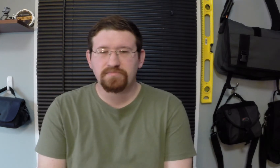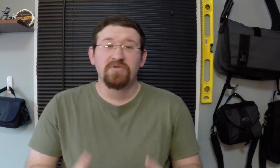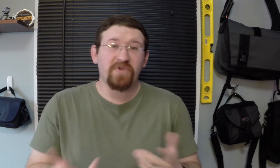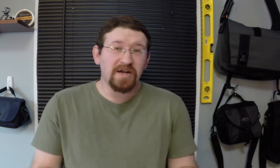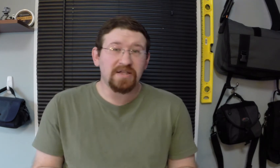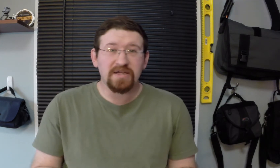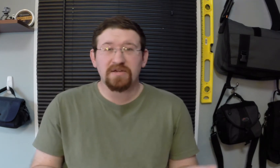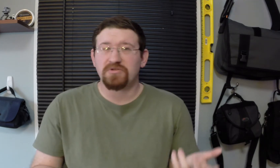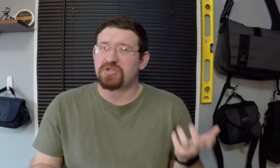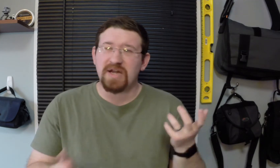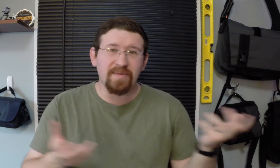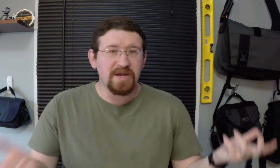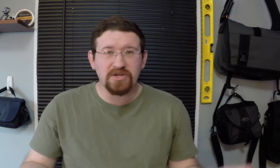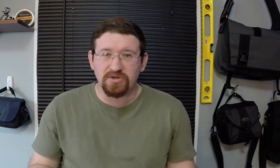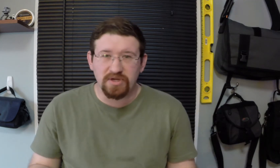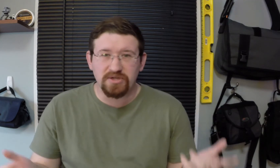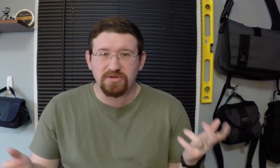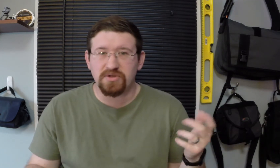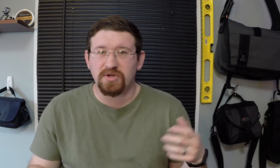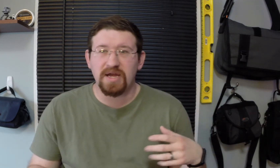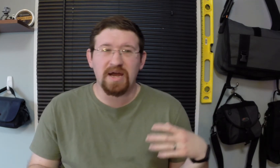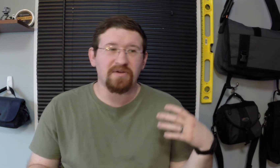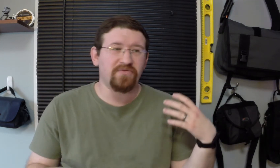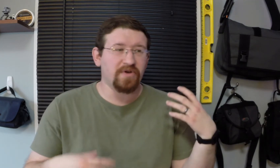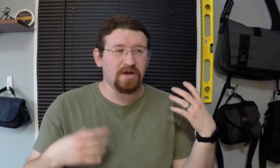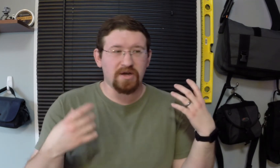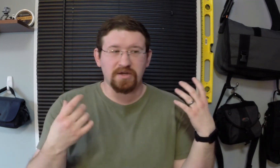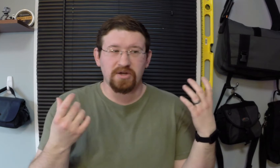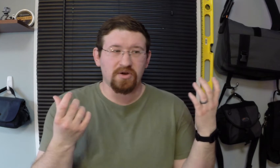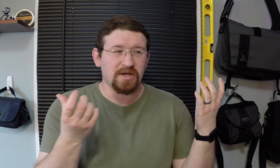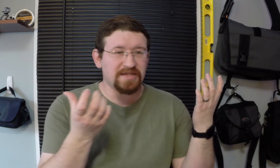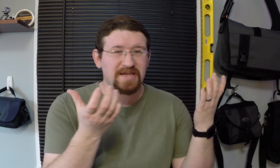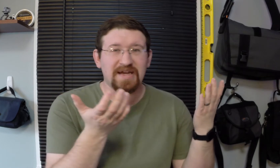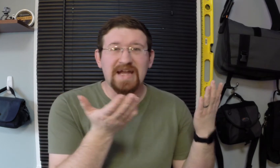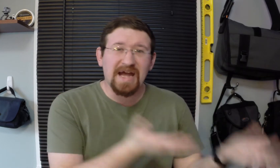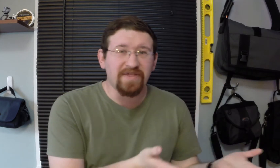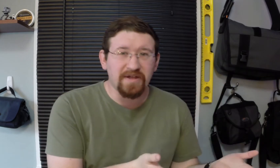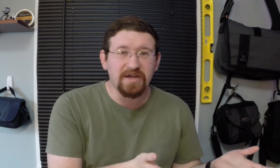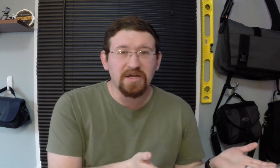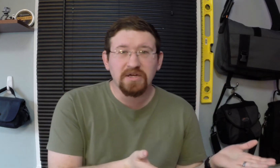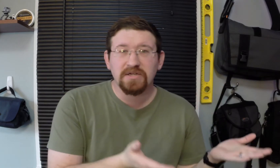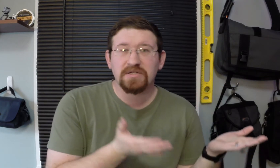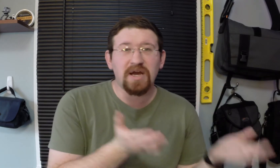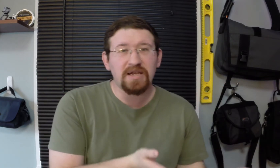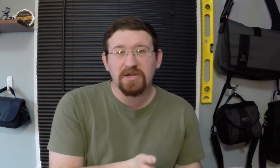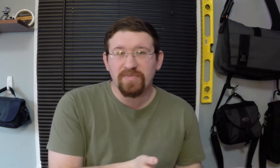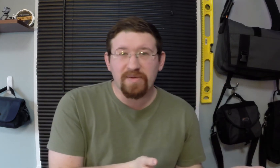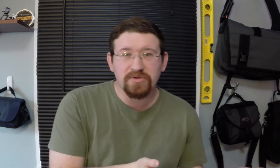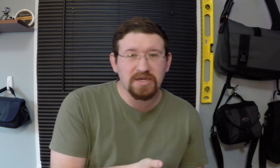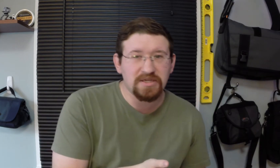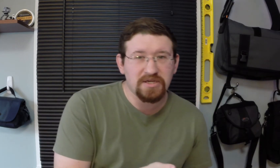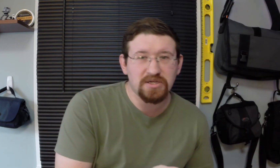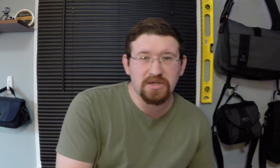Finally, there's denominational issues. You could have let's say a catholic signing your Bible translation